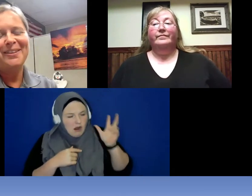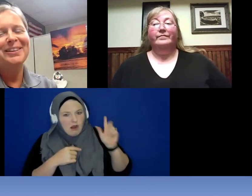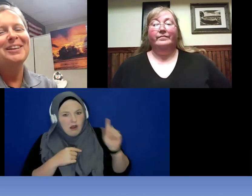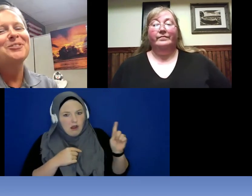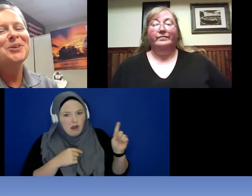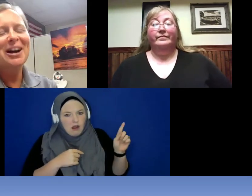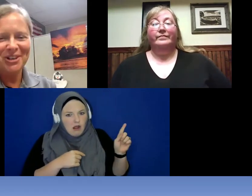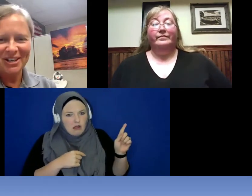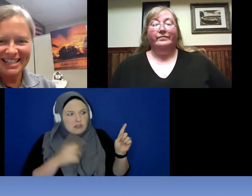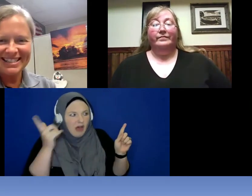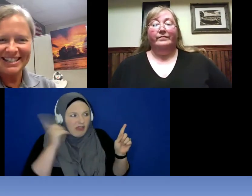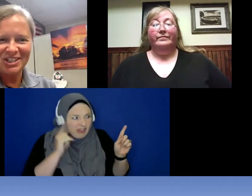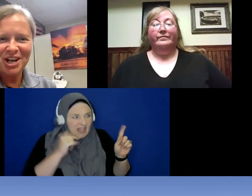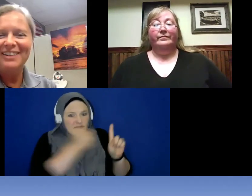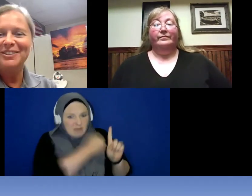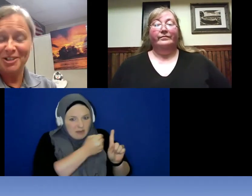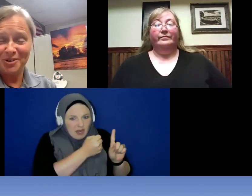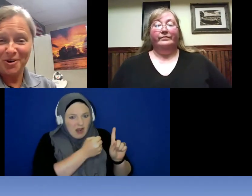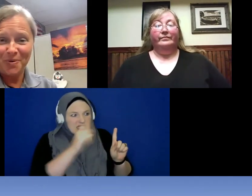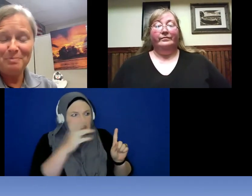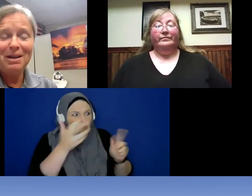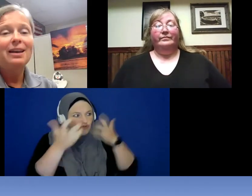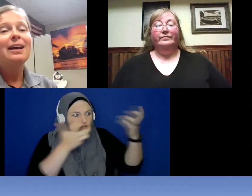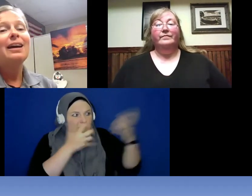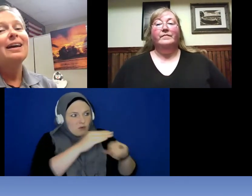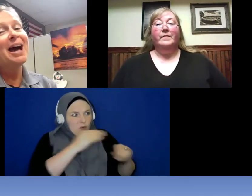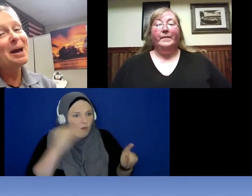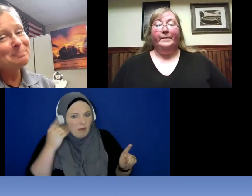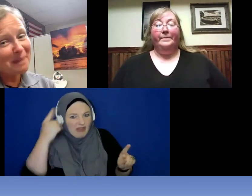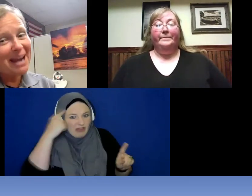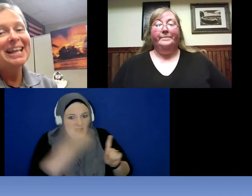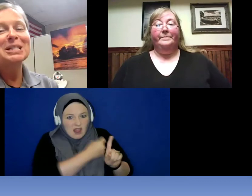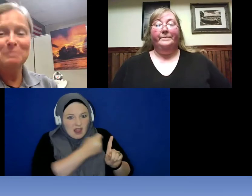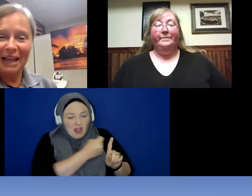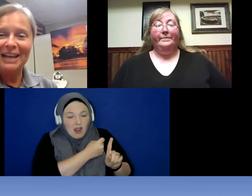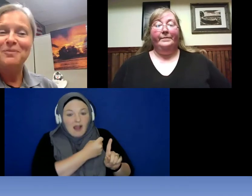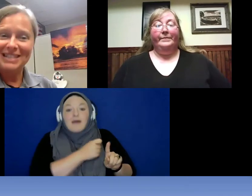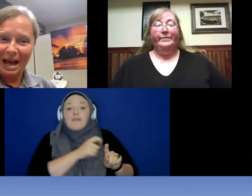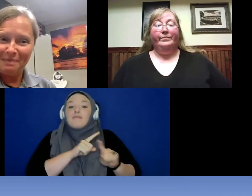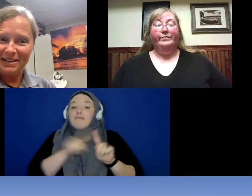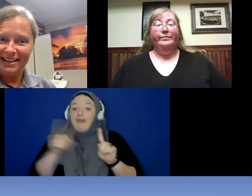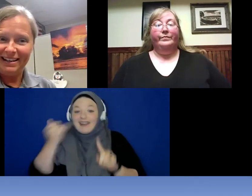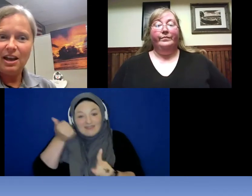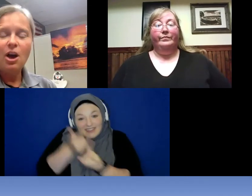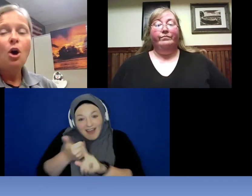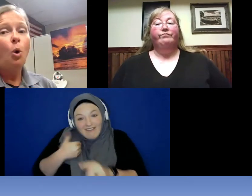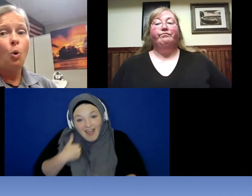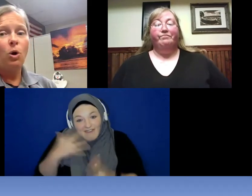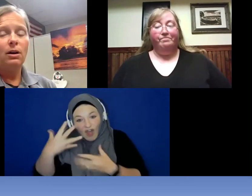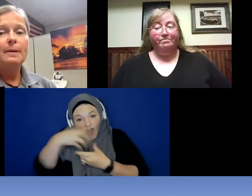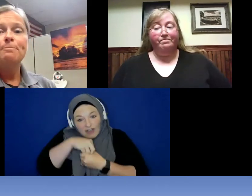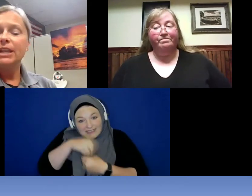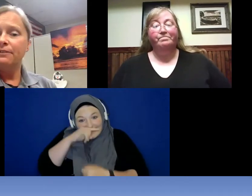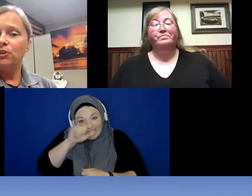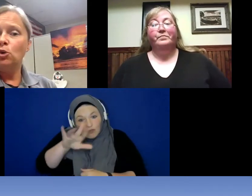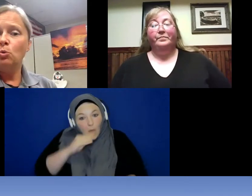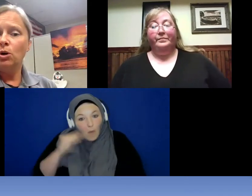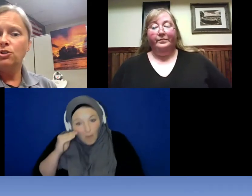Well if you have an automatic thank yous particular child in your home that might explain what is happening. Sore if you were